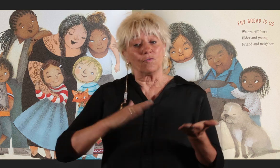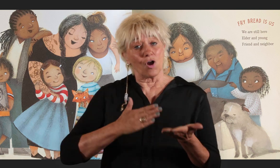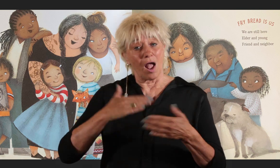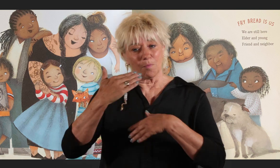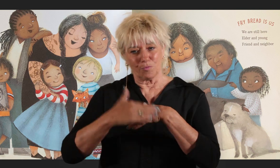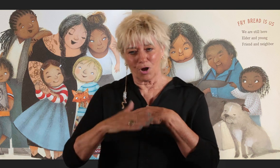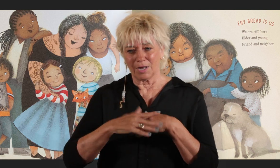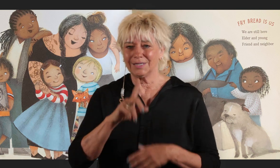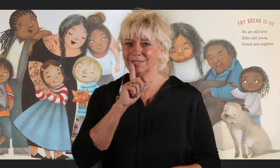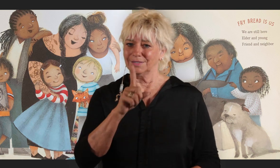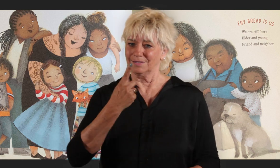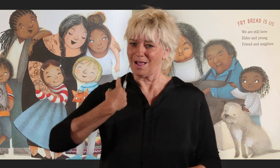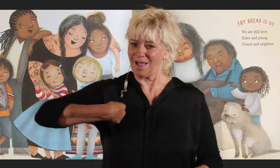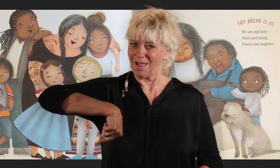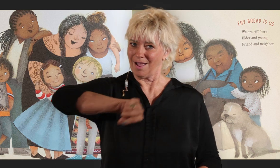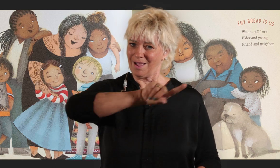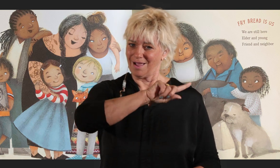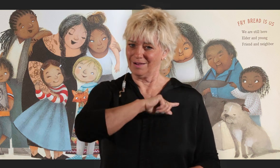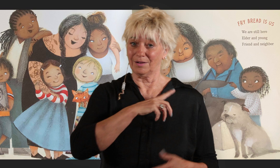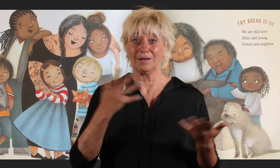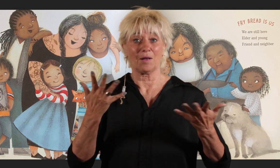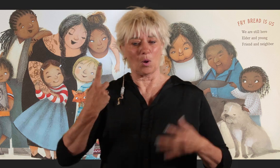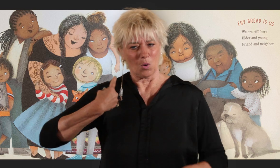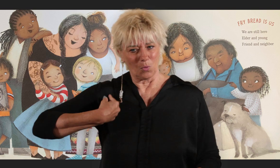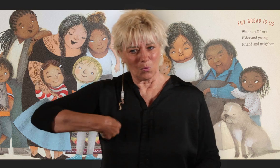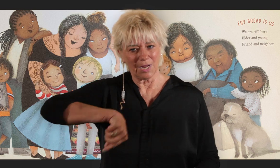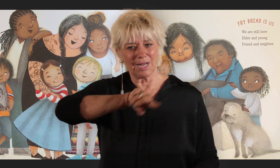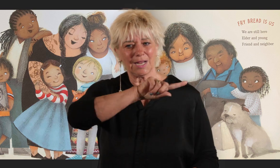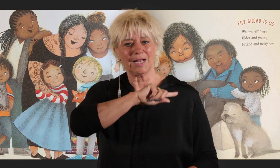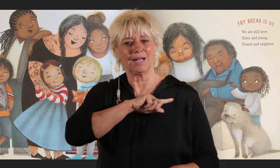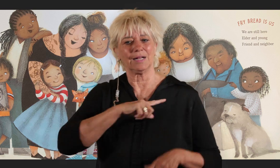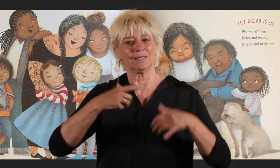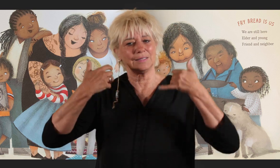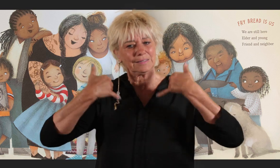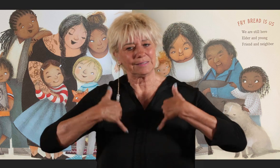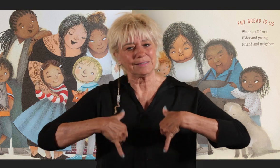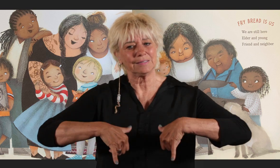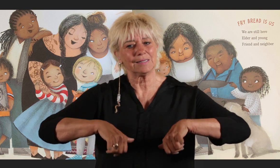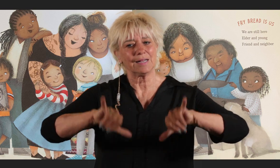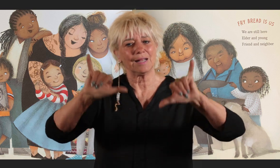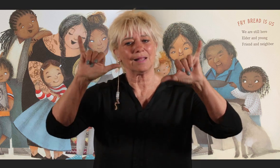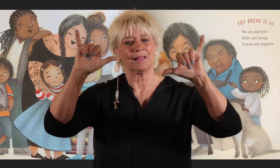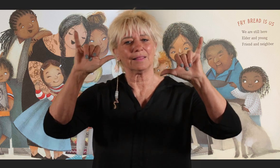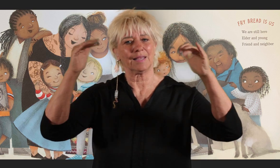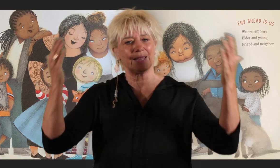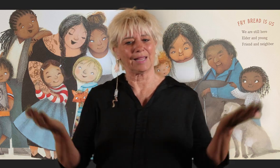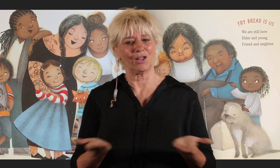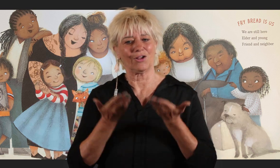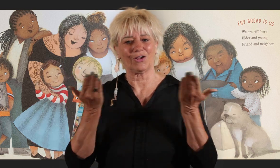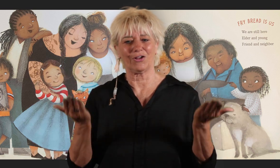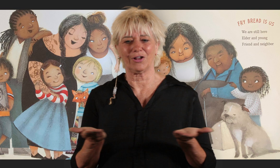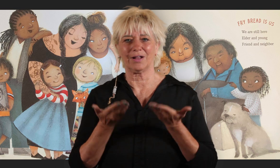Fry bread is us We are still here